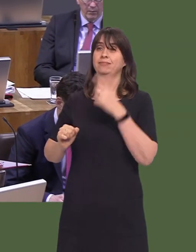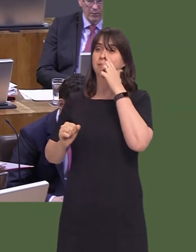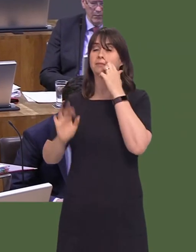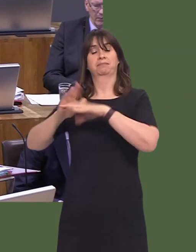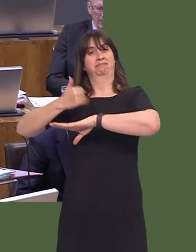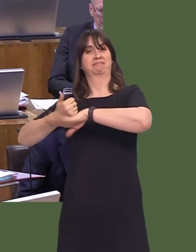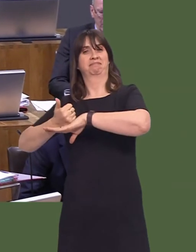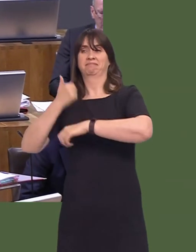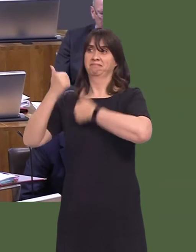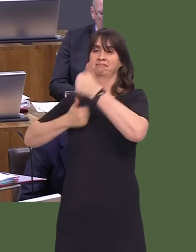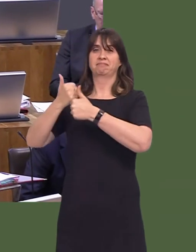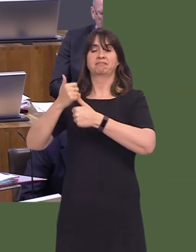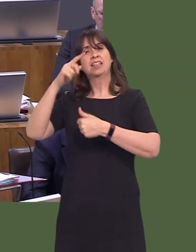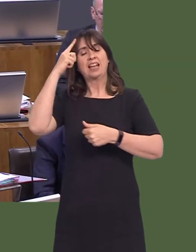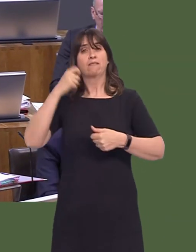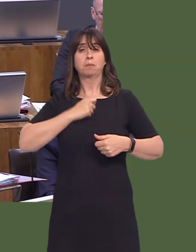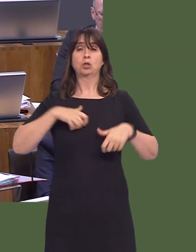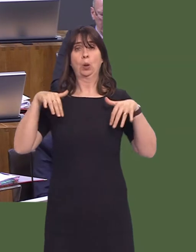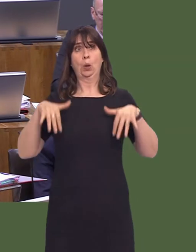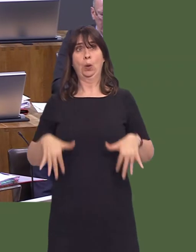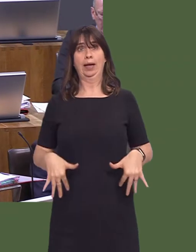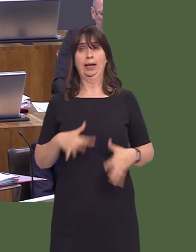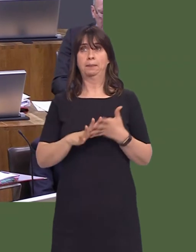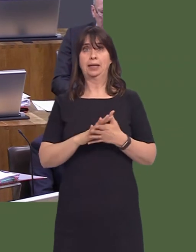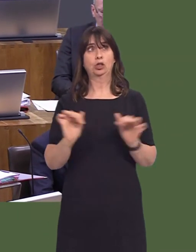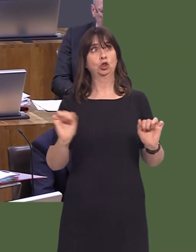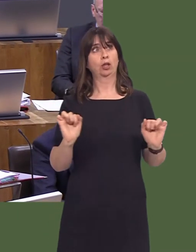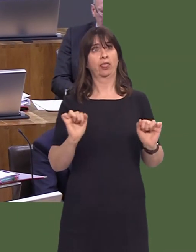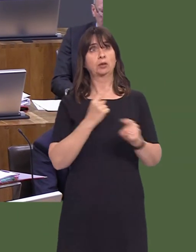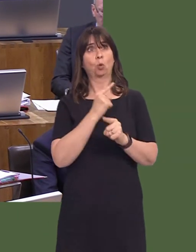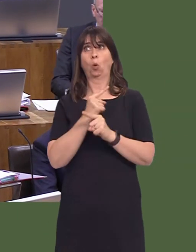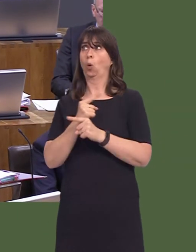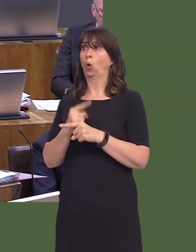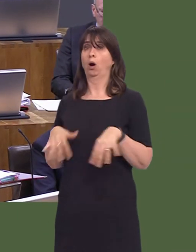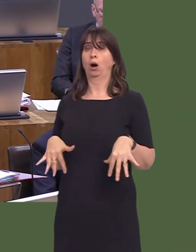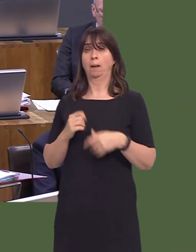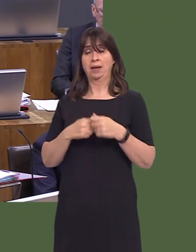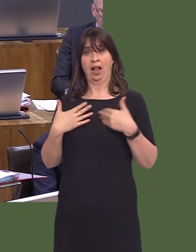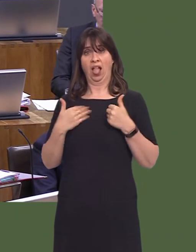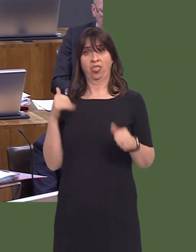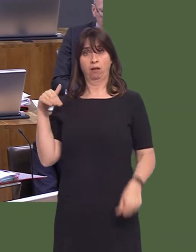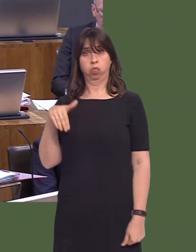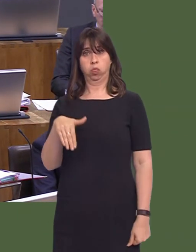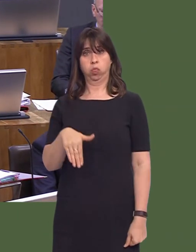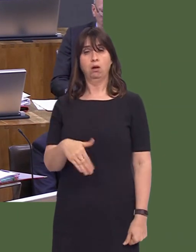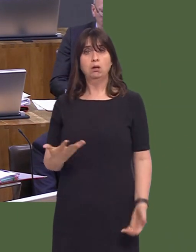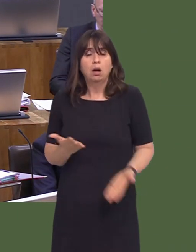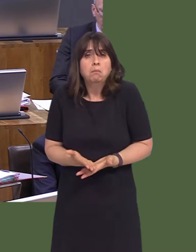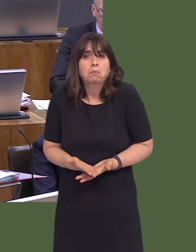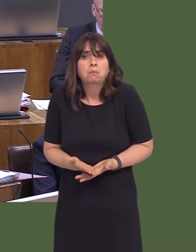people are lonely, it's not just a question of them not having company and a sense of isolation, but it affects people's health. That's why, obviously, as a health board,